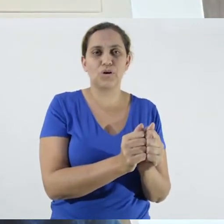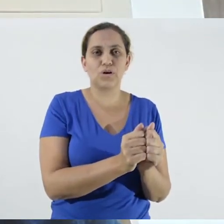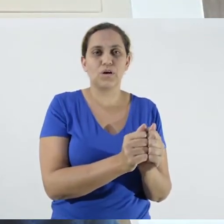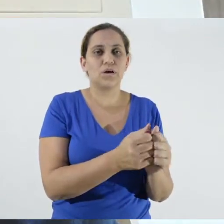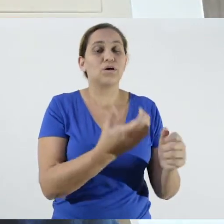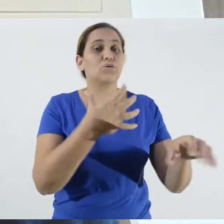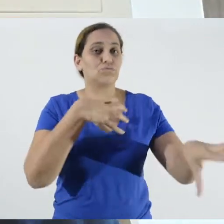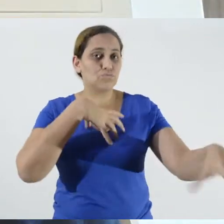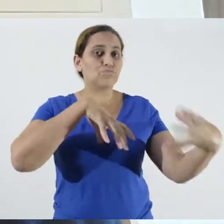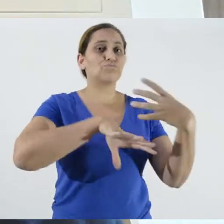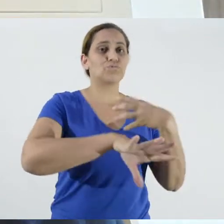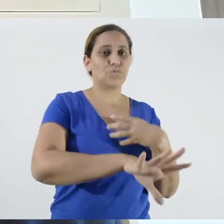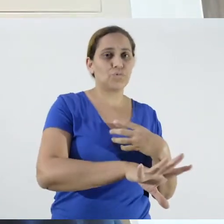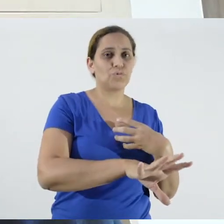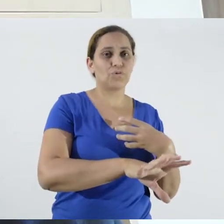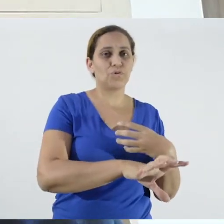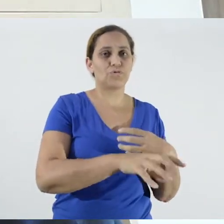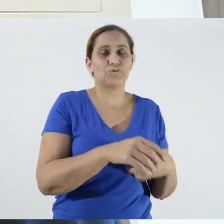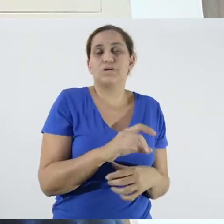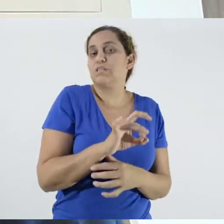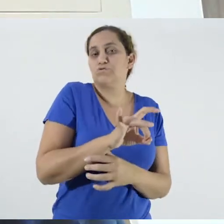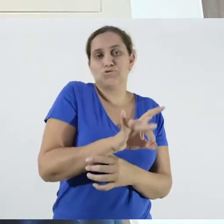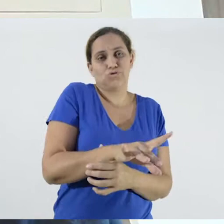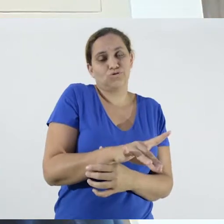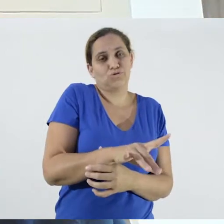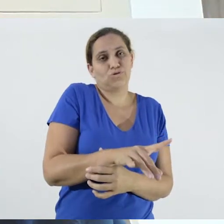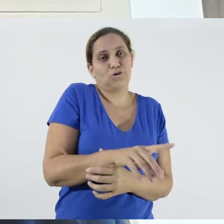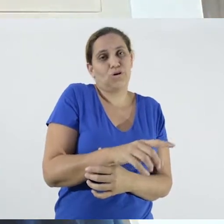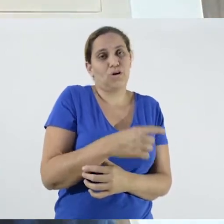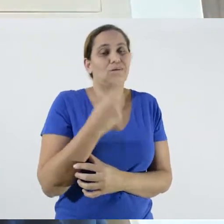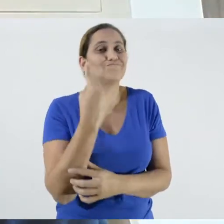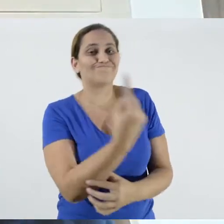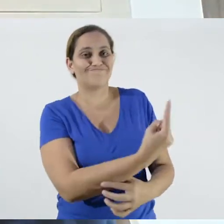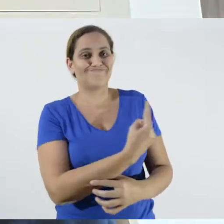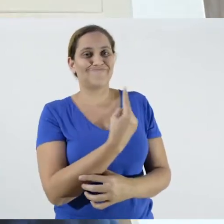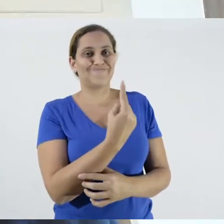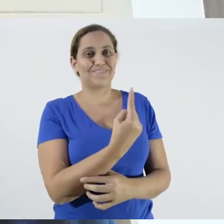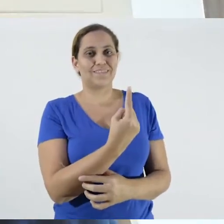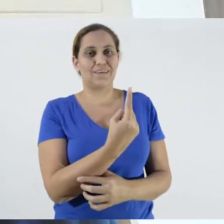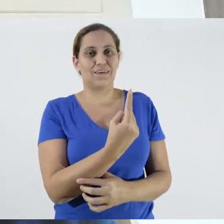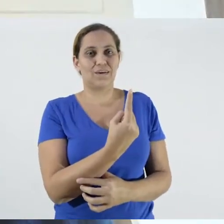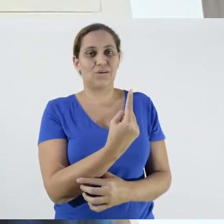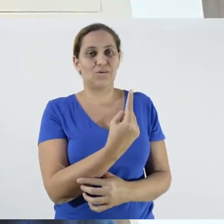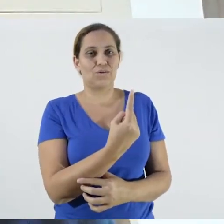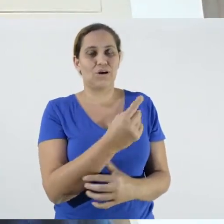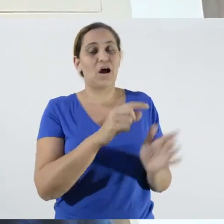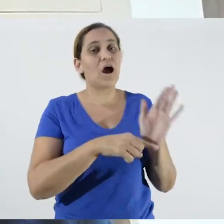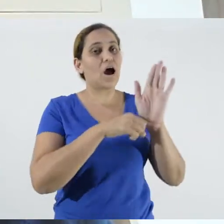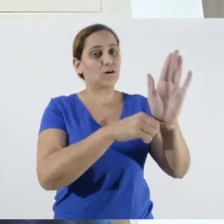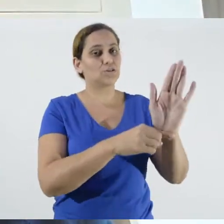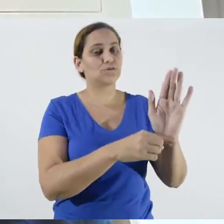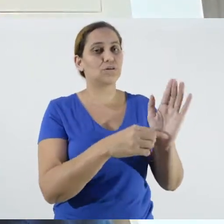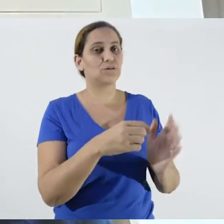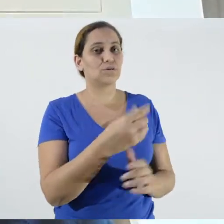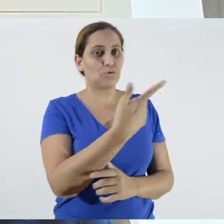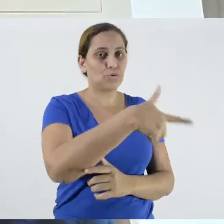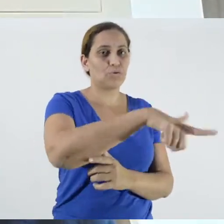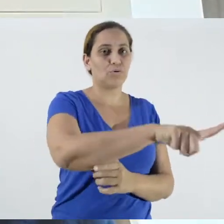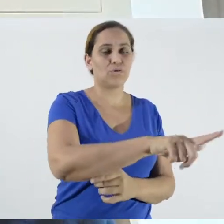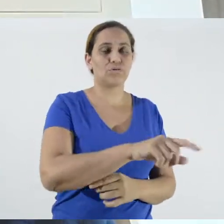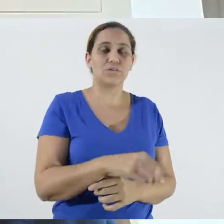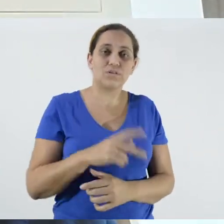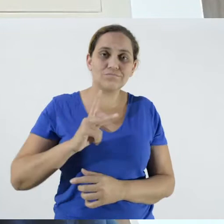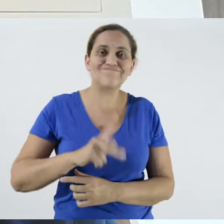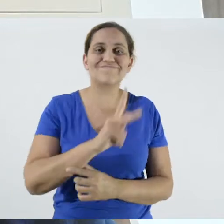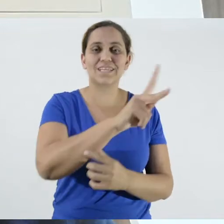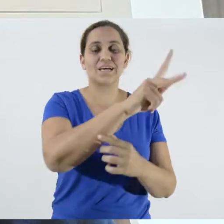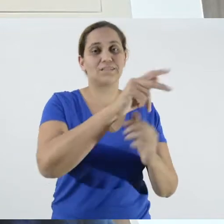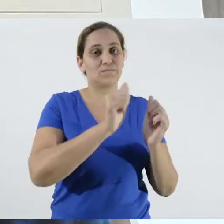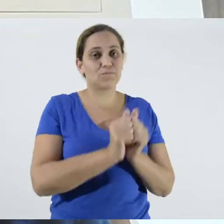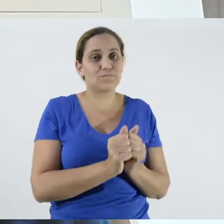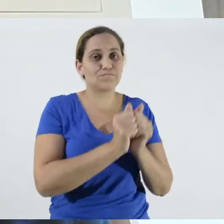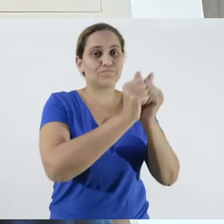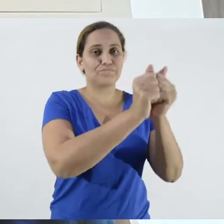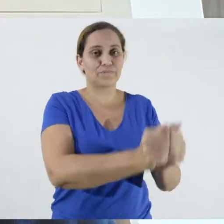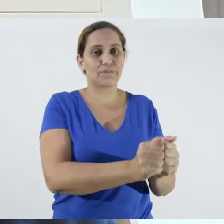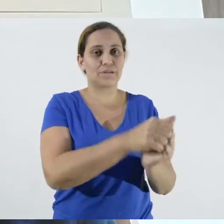and not from self to the other. It is always a partnership relation between these people